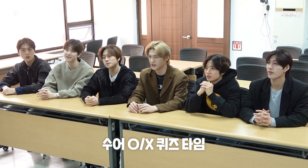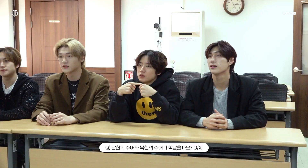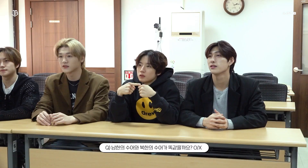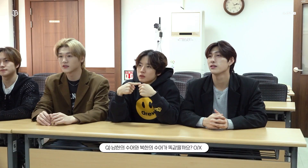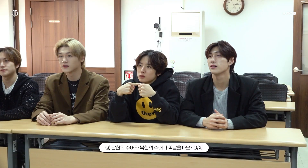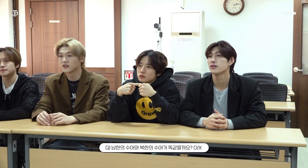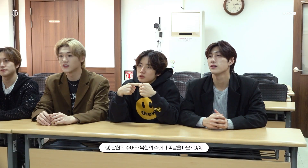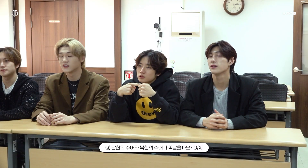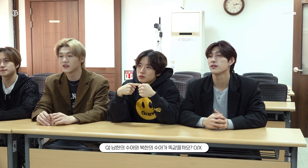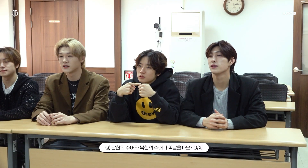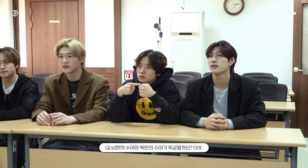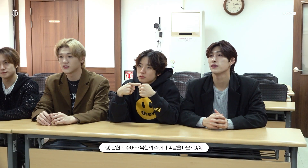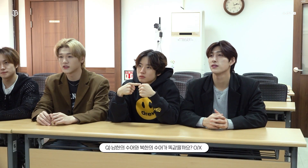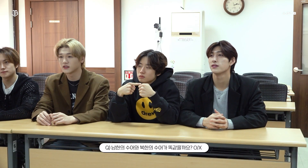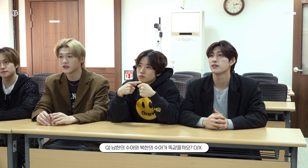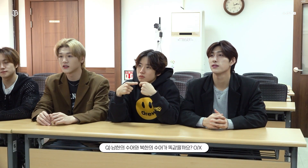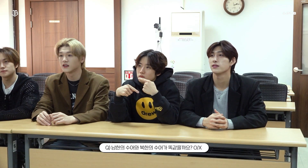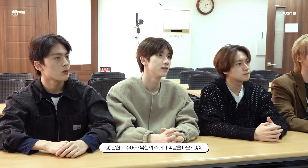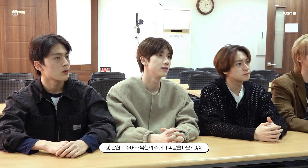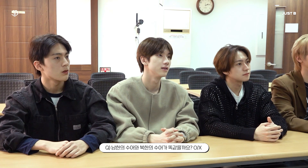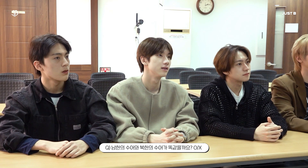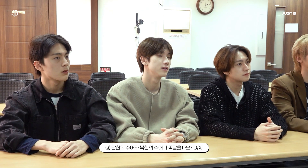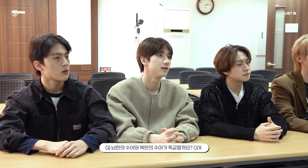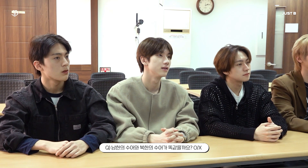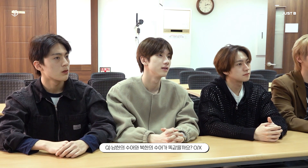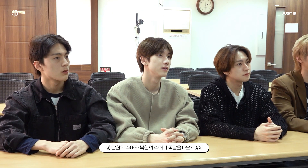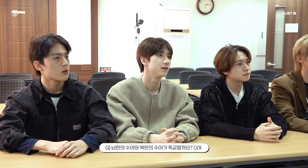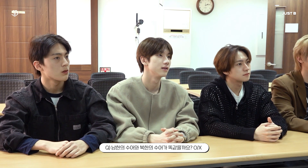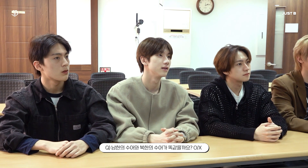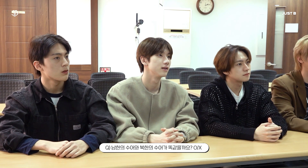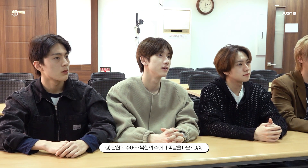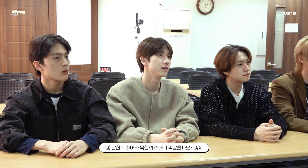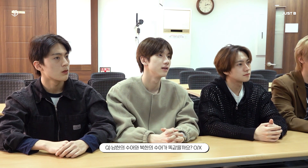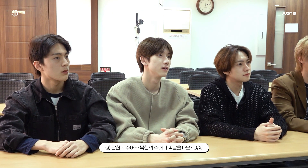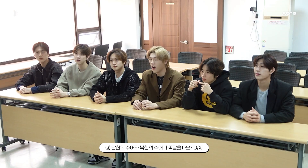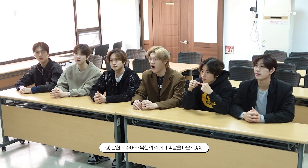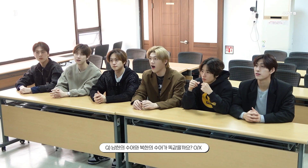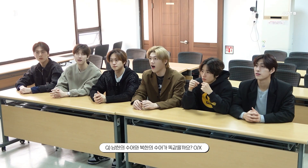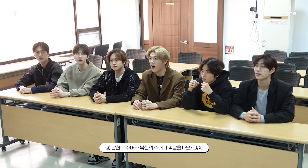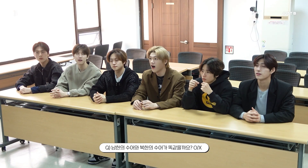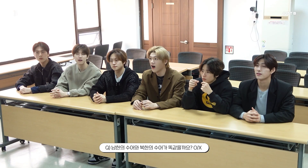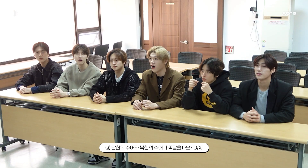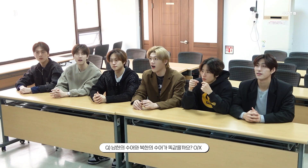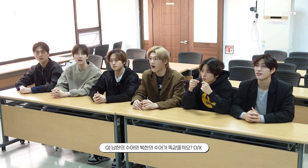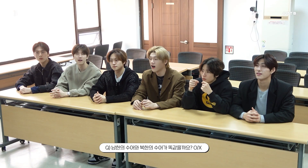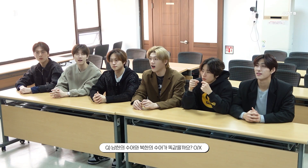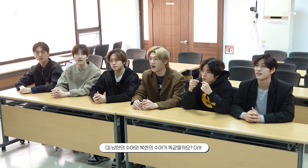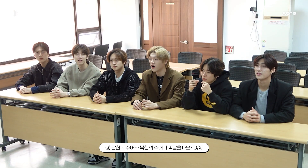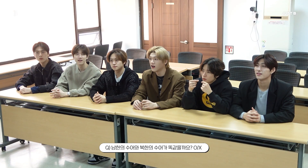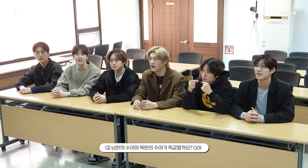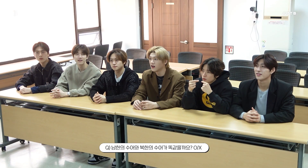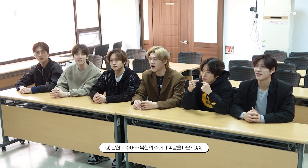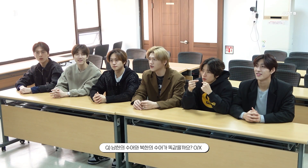Are the sign languages of South Korea and North Korea the same?